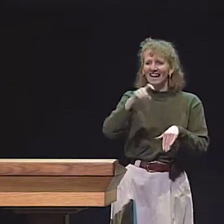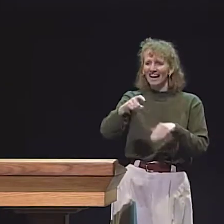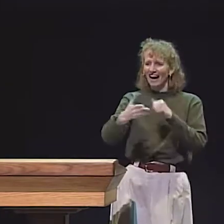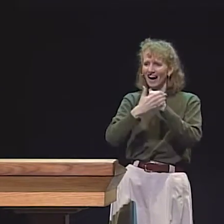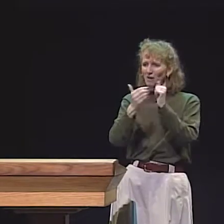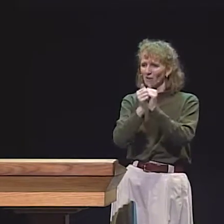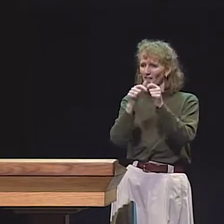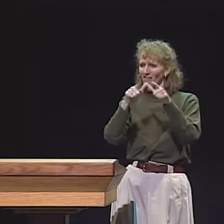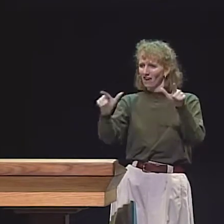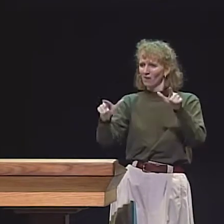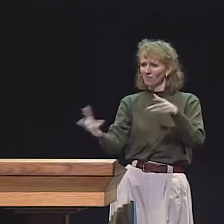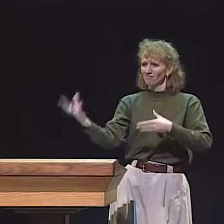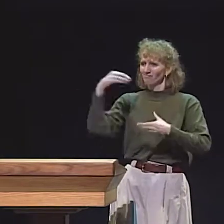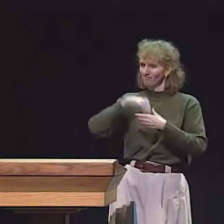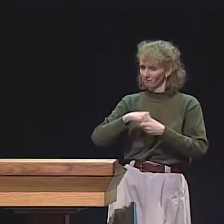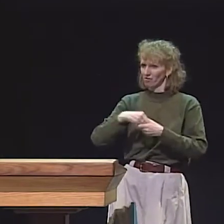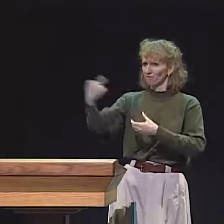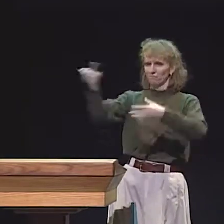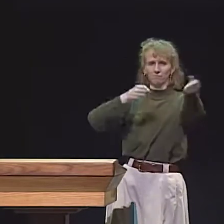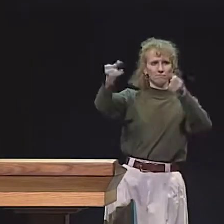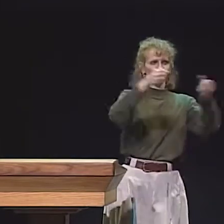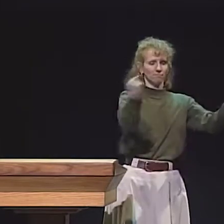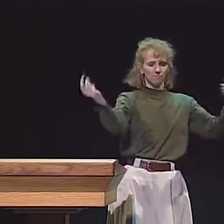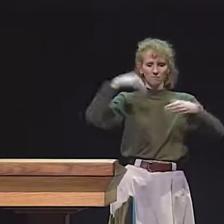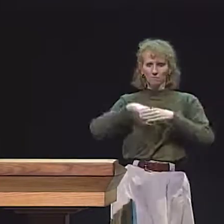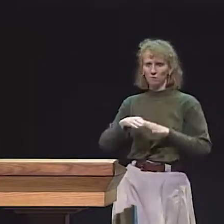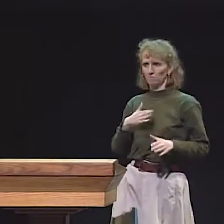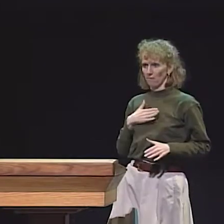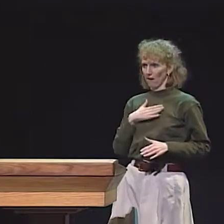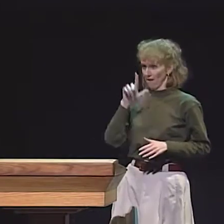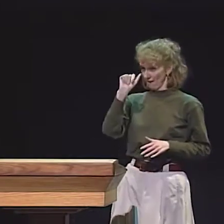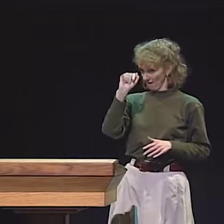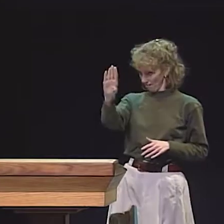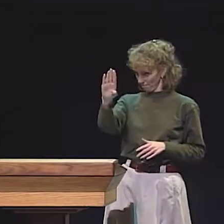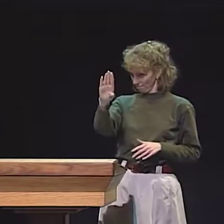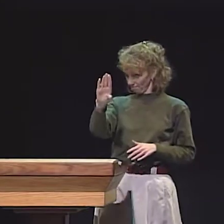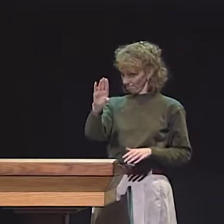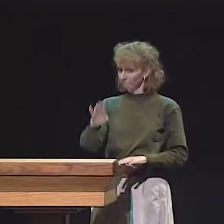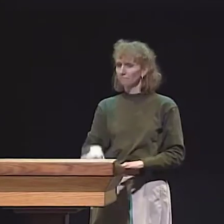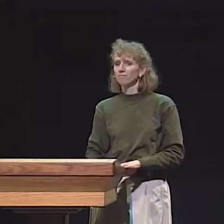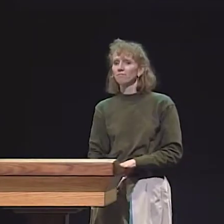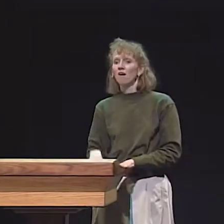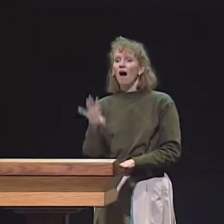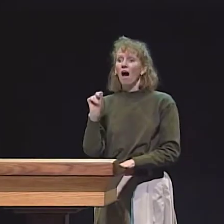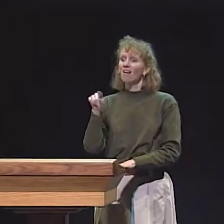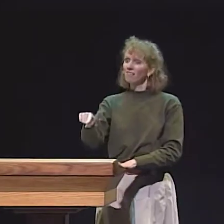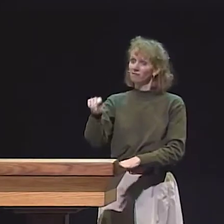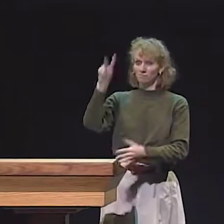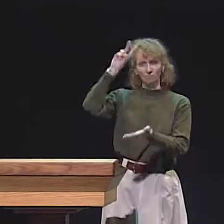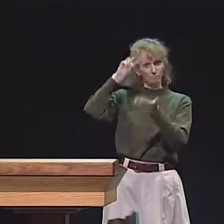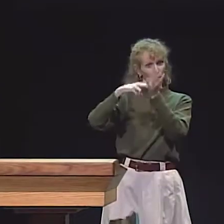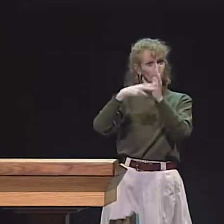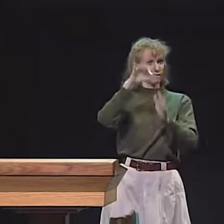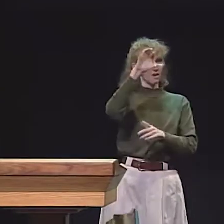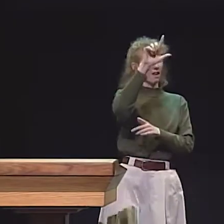IT'S THE SAME IDEA-- THESE CHILDREN WOULD BE PULLED OUT OF THE CLASS AND THEY NEED HELP WITH LANGUAGE, SO, THEY WOULD BE PULLED OUT OF THE CLASS AND BROUGHT INTO MY LAB.